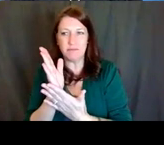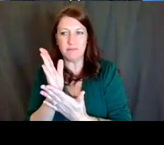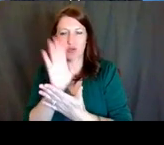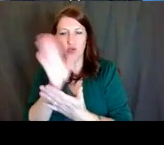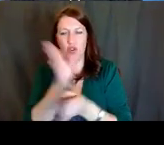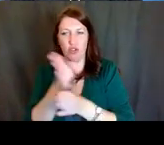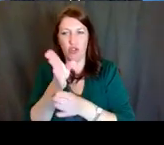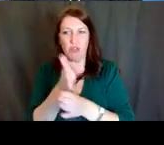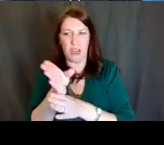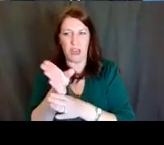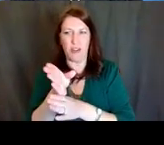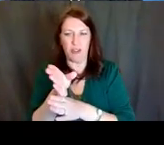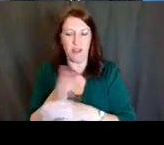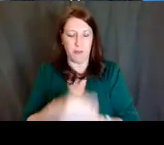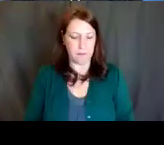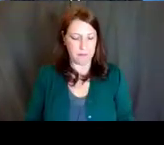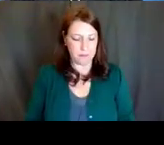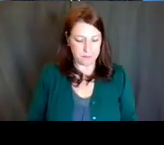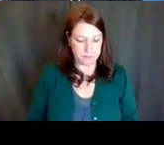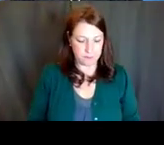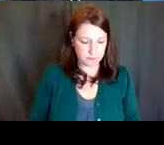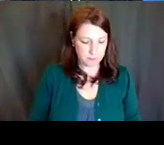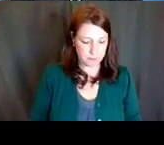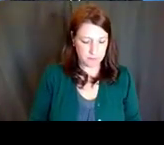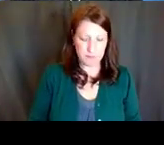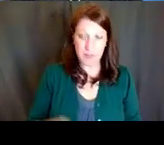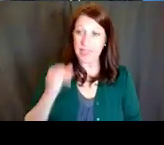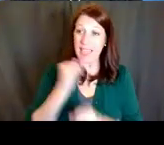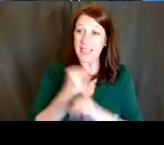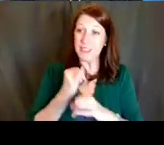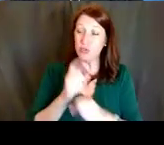when you're applying. And the institutional commitment also should be strong.